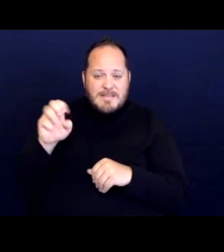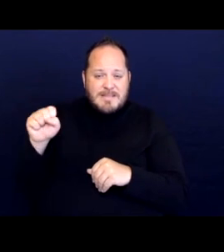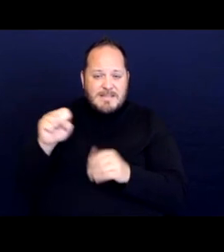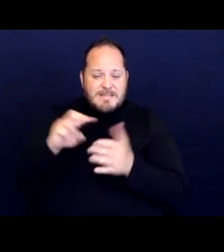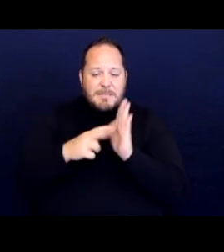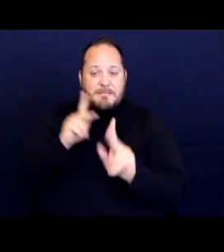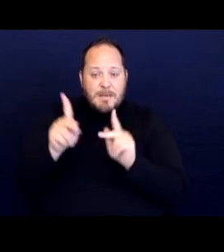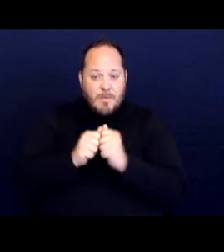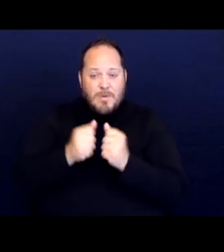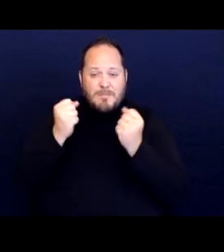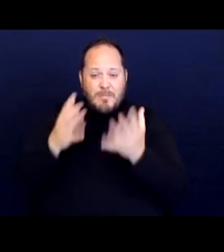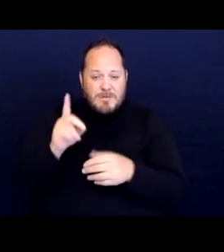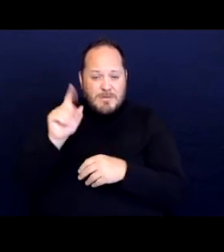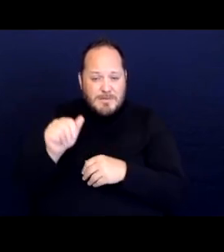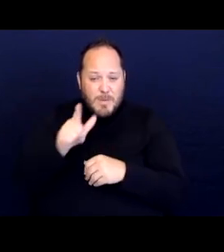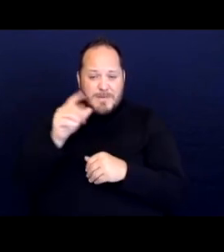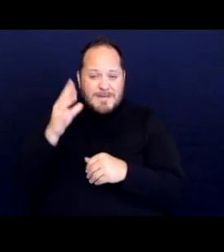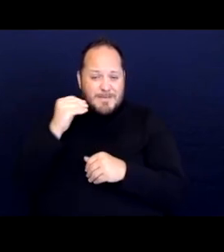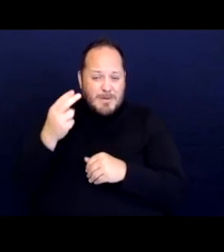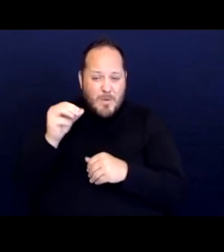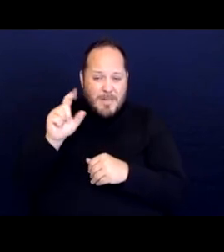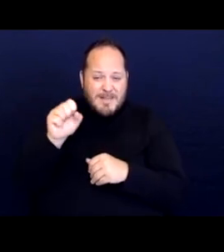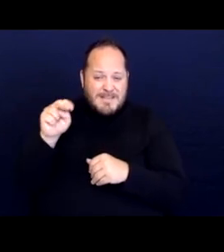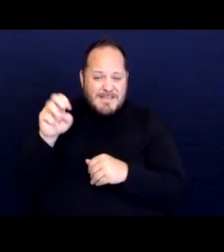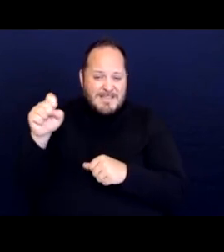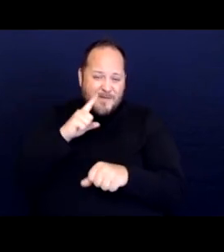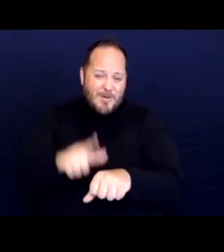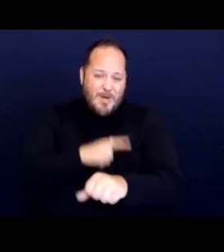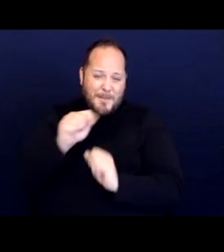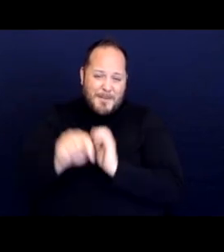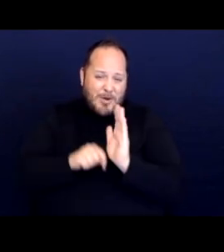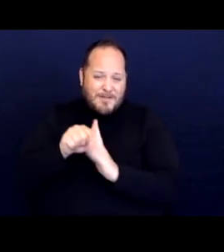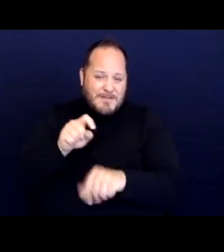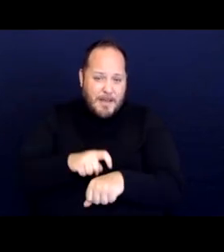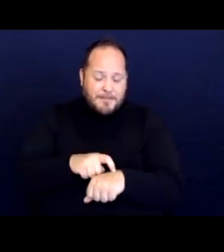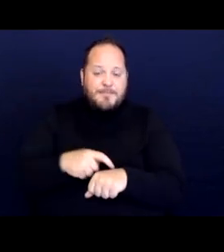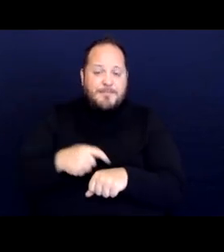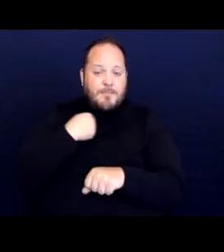who've been experiencing homelessness for long periods of time. We of course want to be thinking about